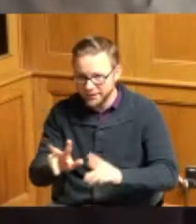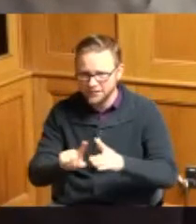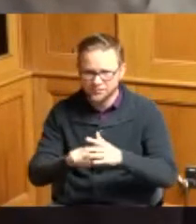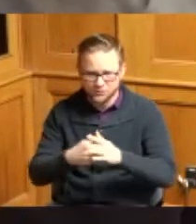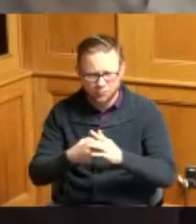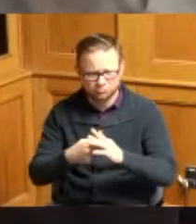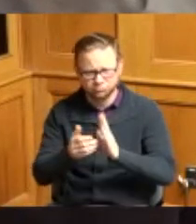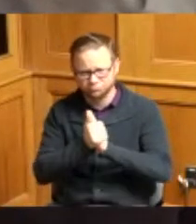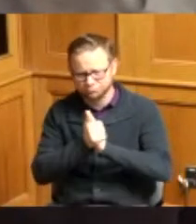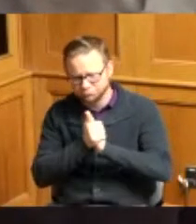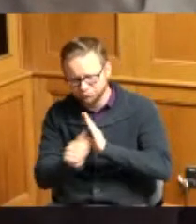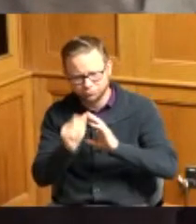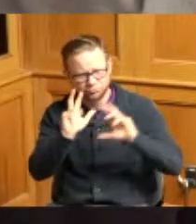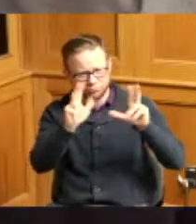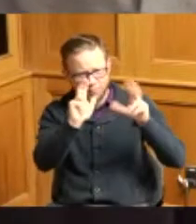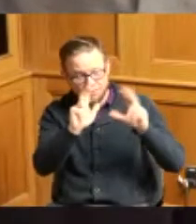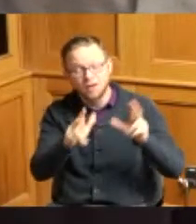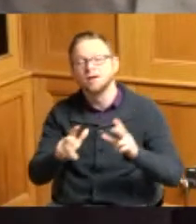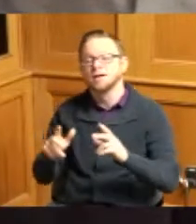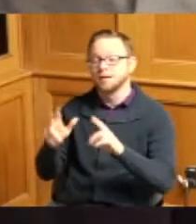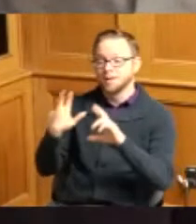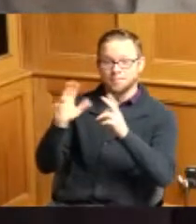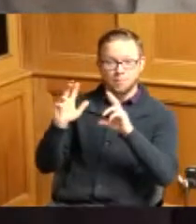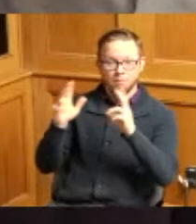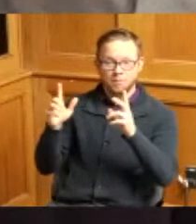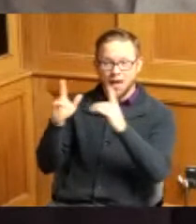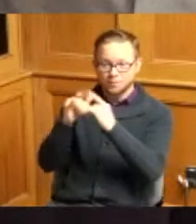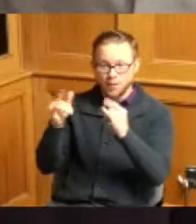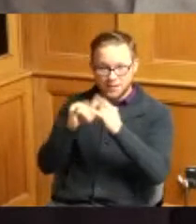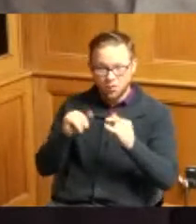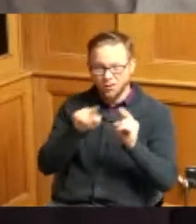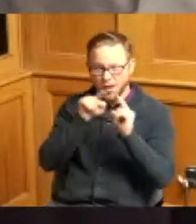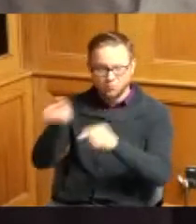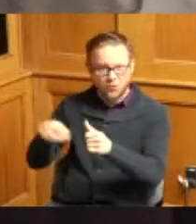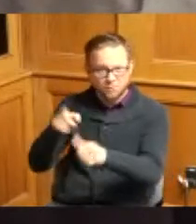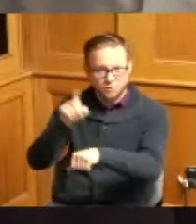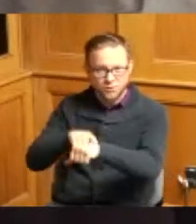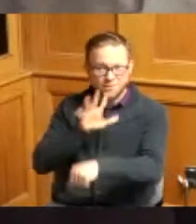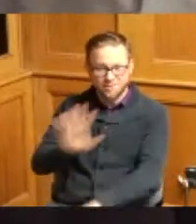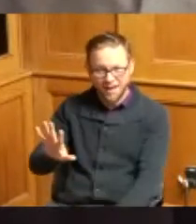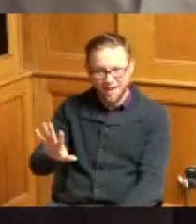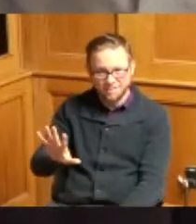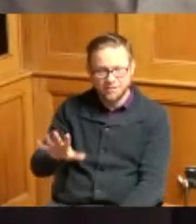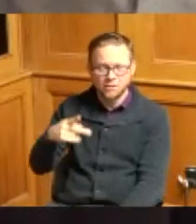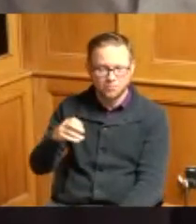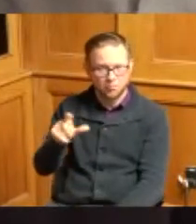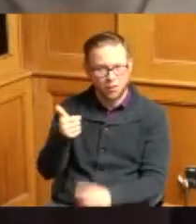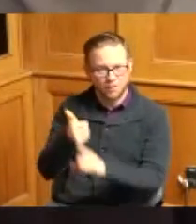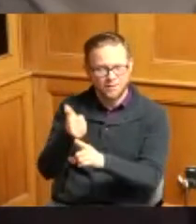his first basketball camp at five years old and whereas Paul a student at Woodward High School